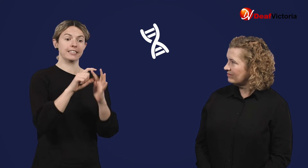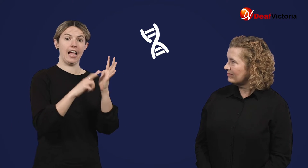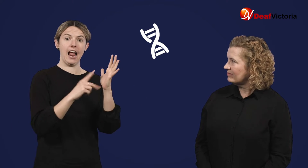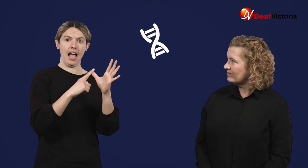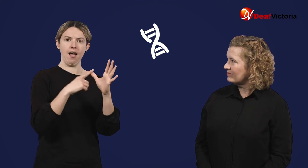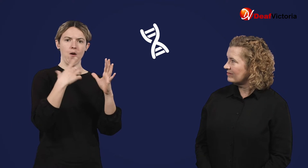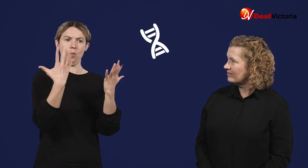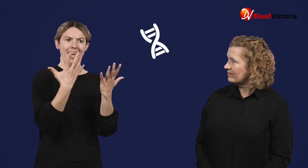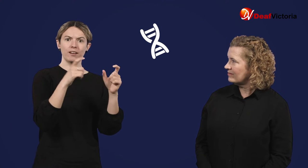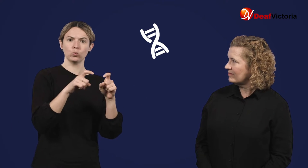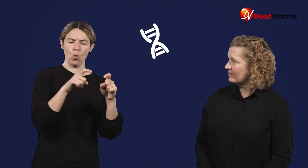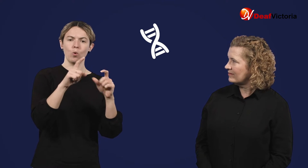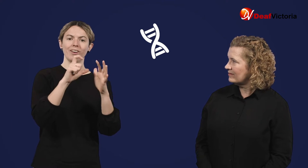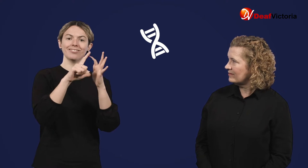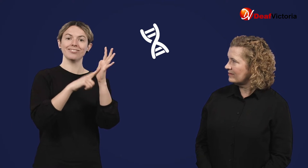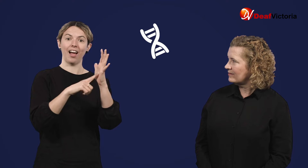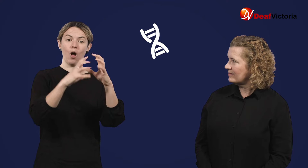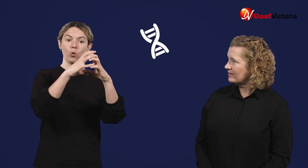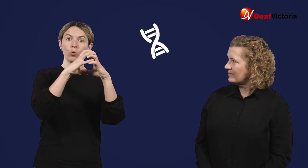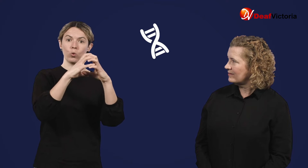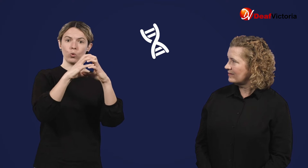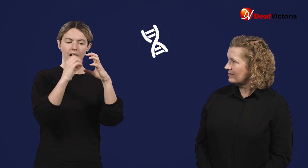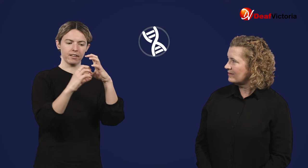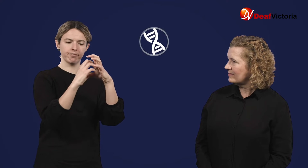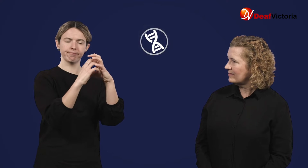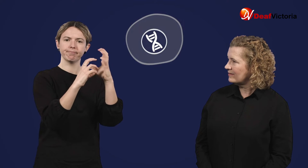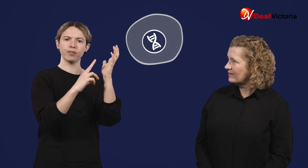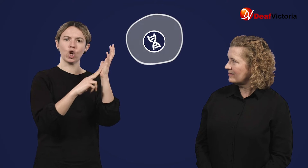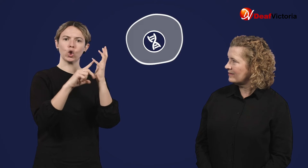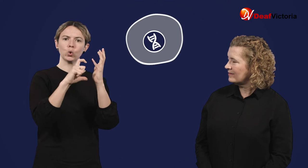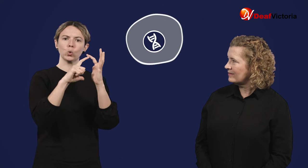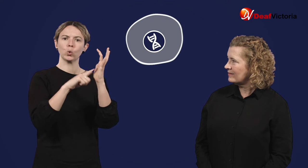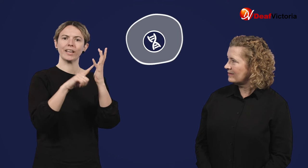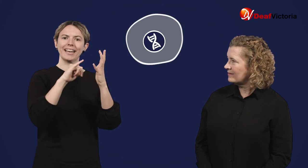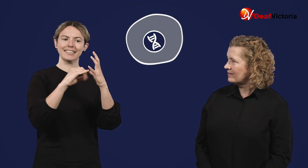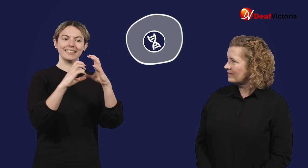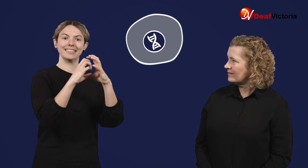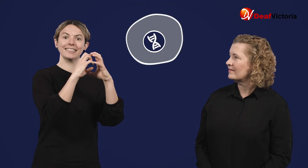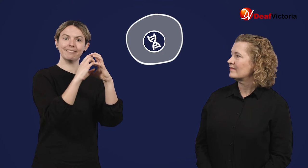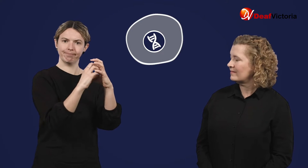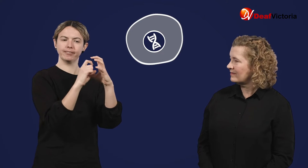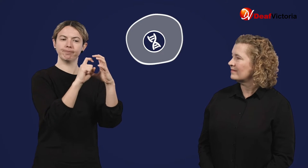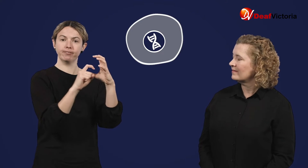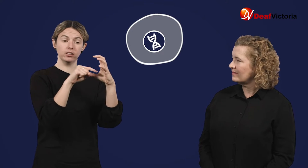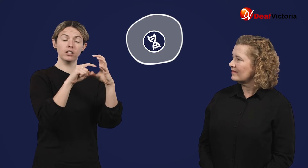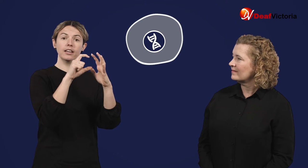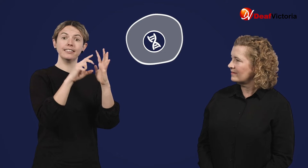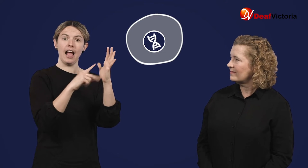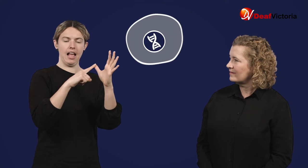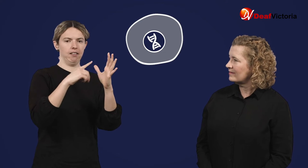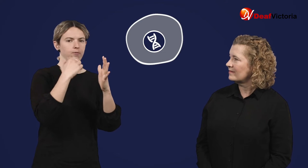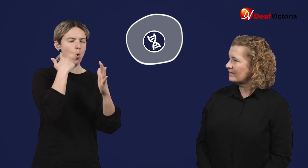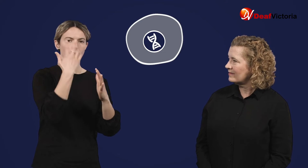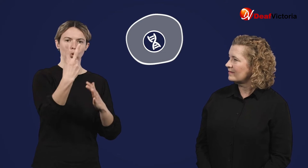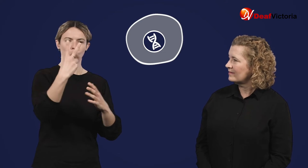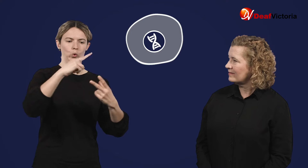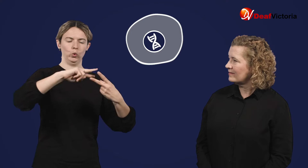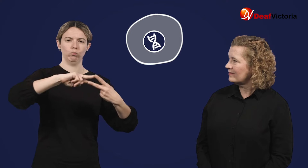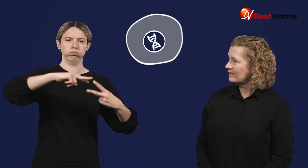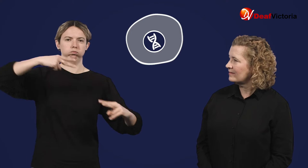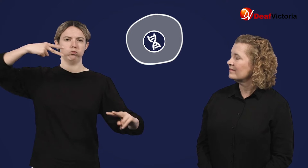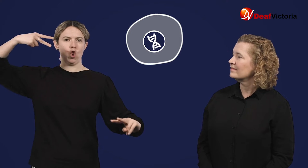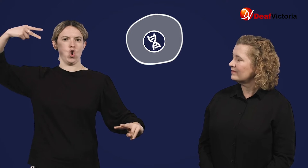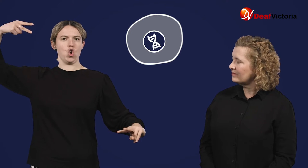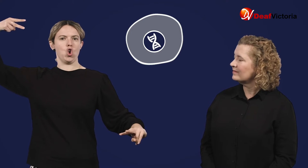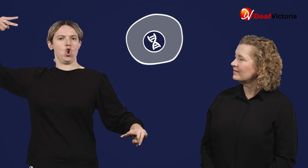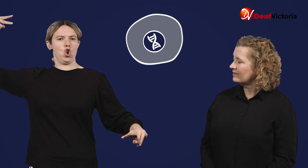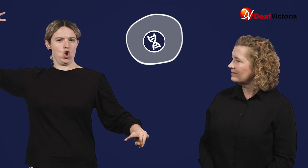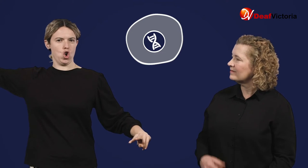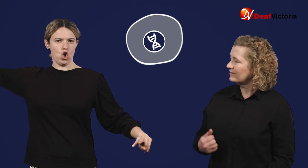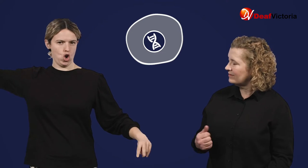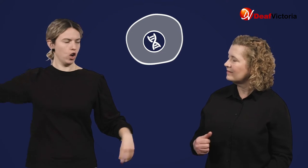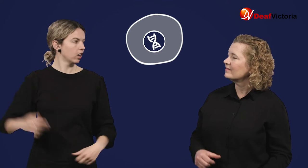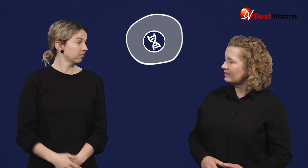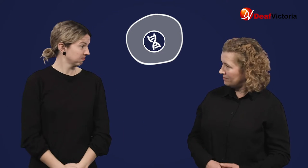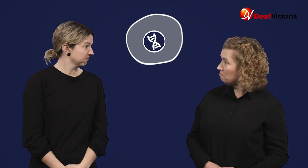DNA is very long, but it is stored in the centre of each of your cells, called the nucleus.